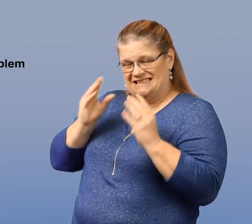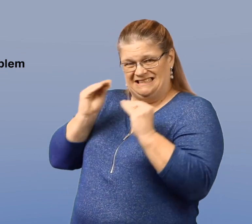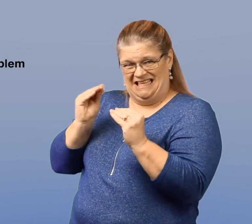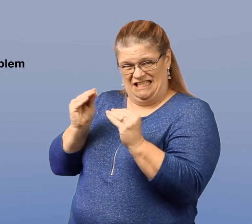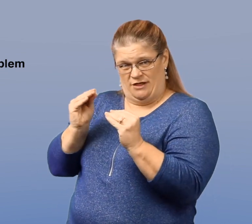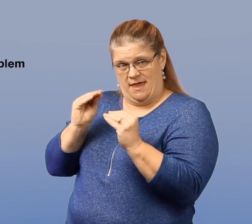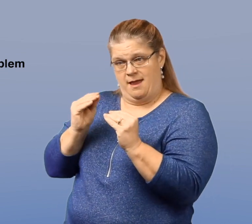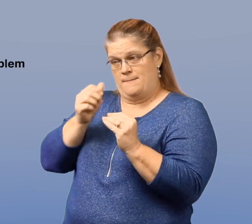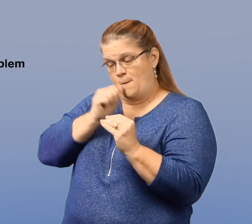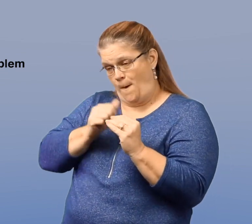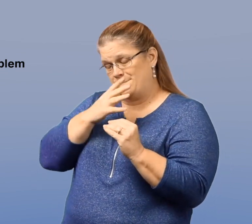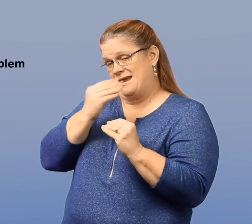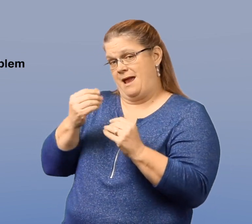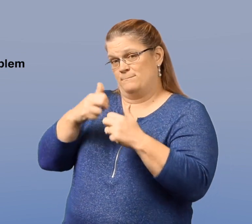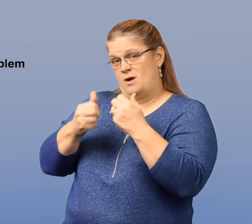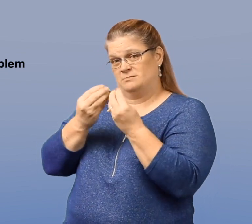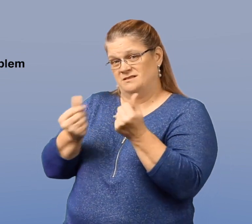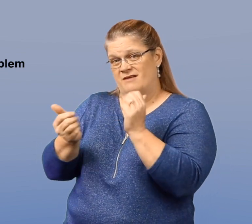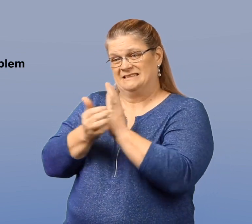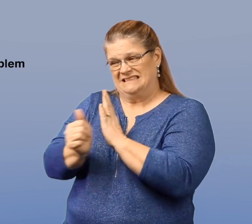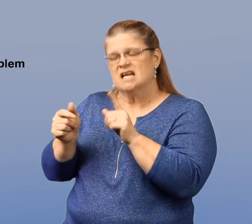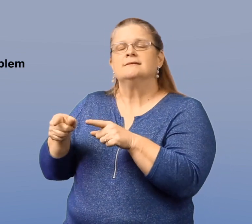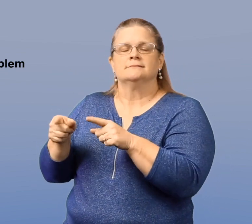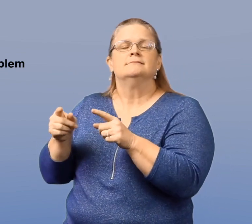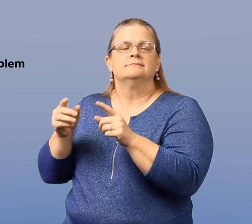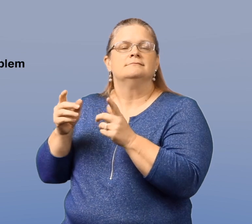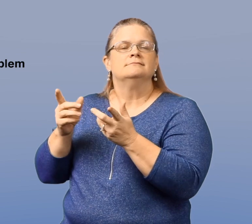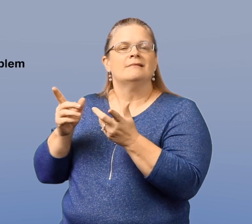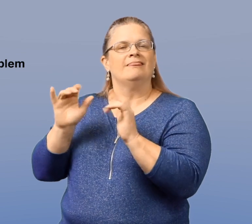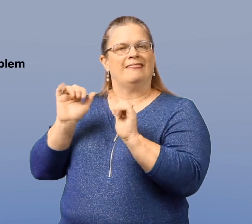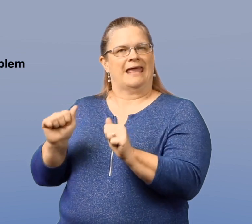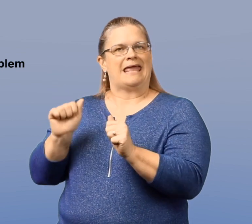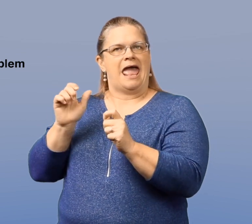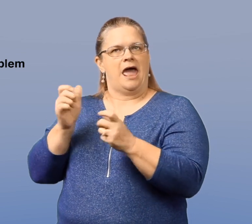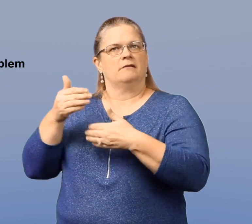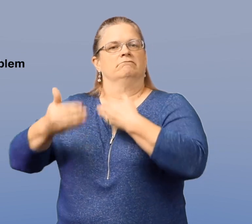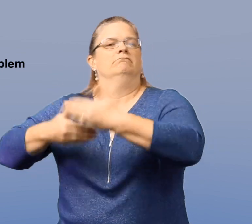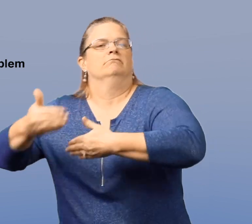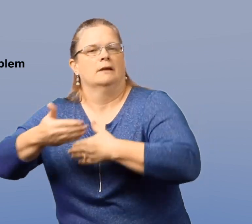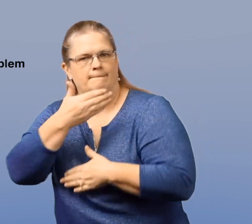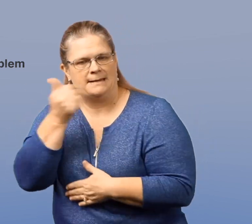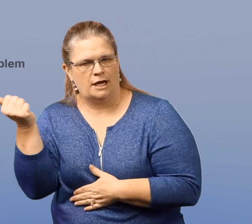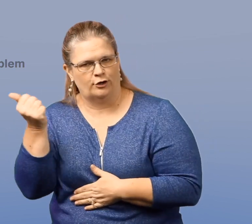If we can teach them coping and problem-solving skills, they are better able to move forward.